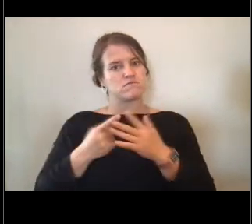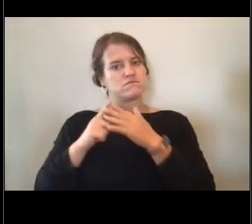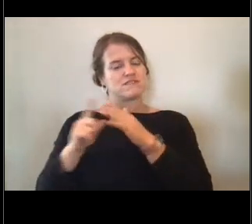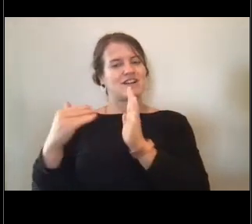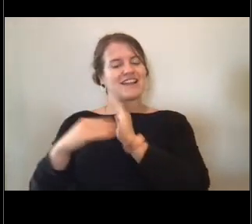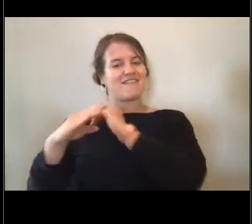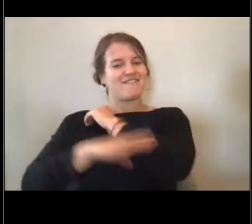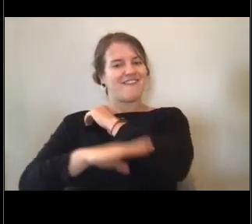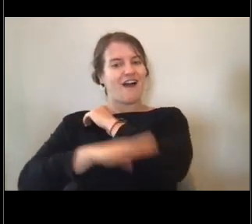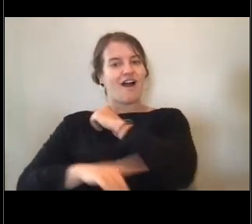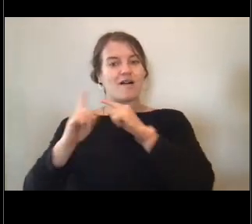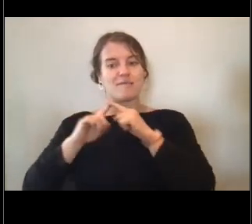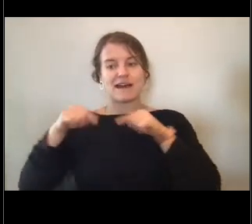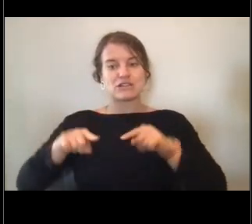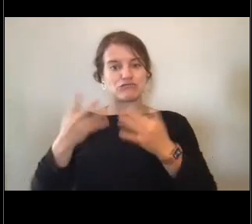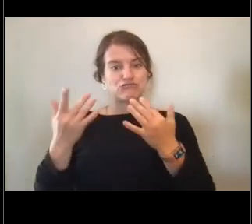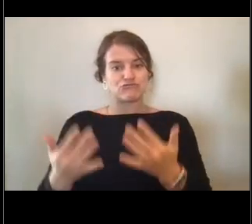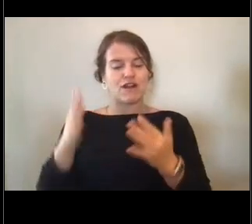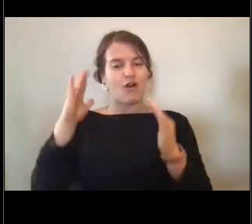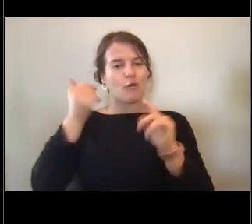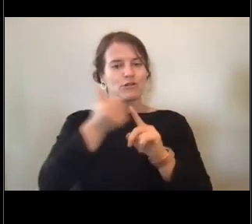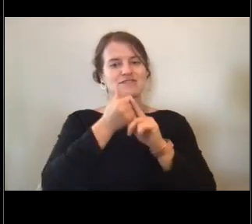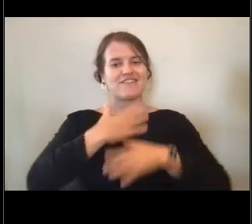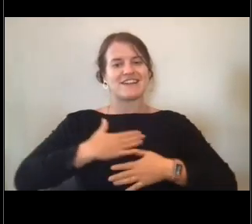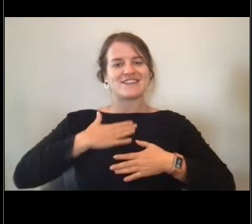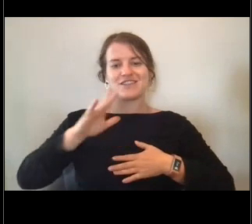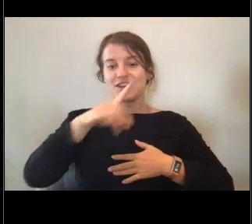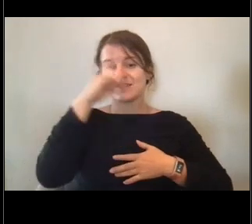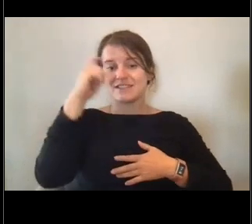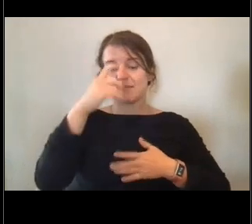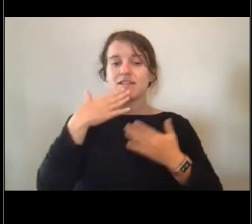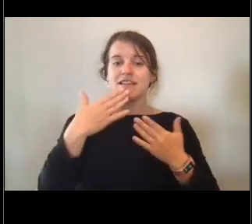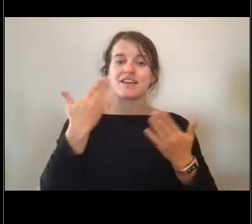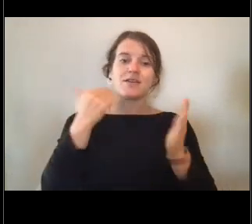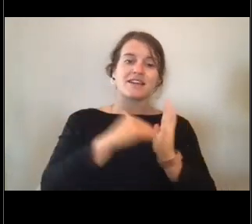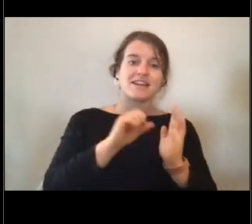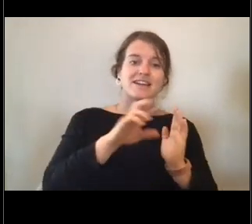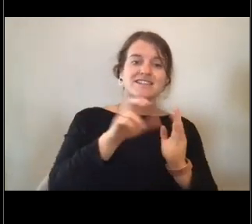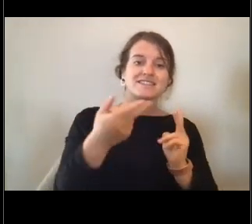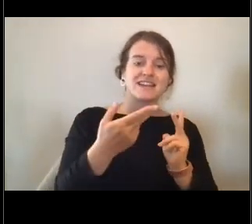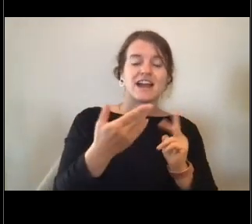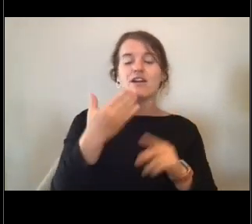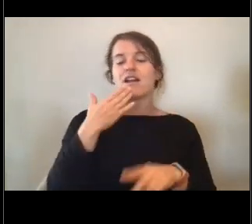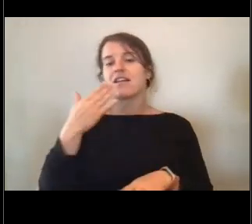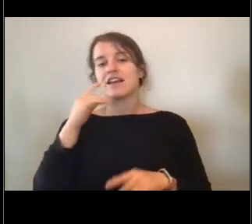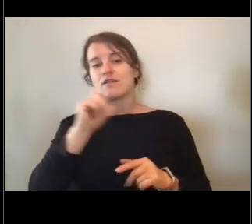I hope you guys have a really good summer. And thank you again, Sarah and thank you to all of our viewers for coming